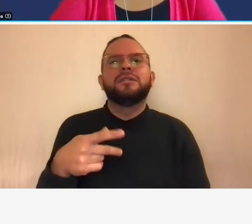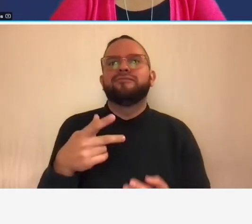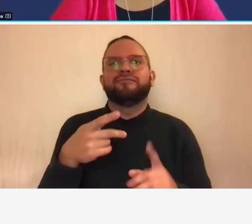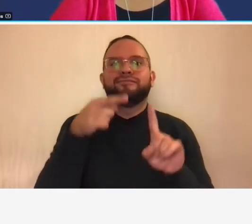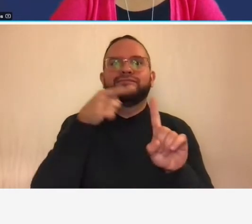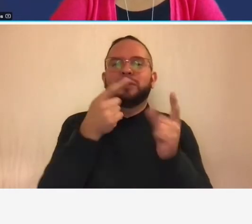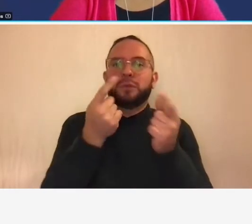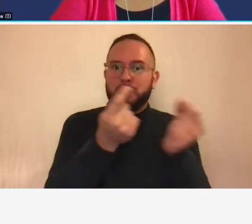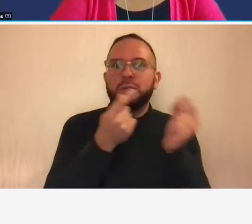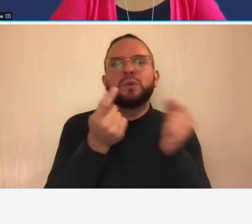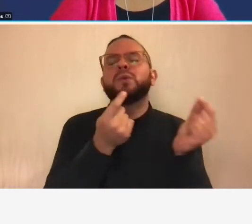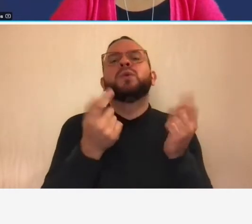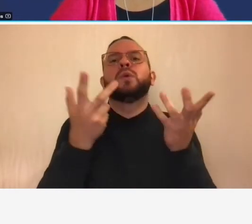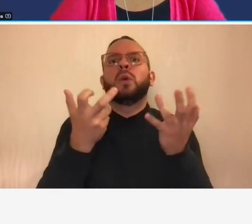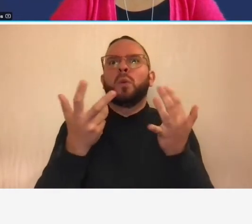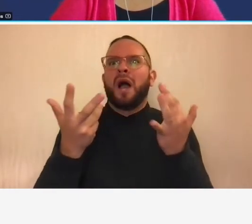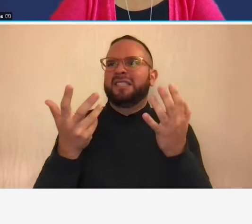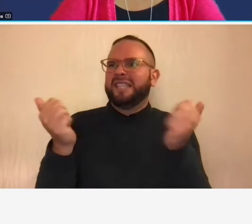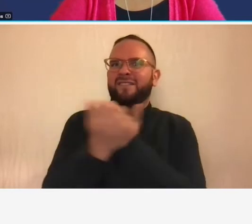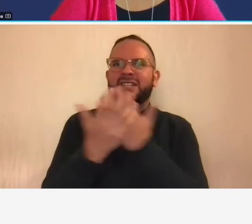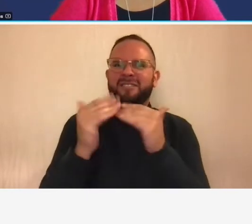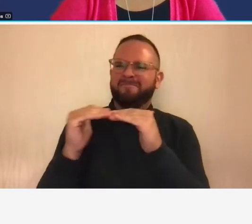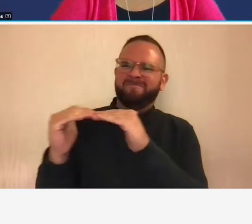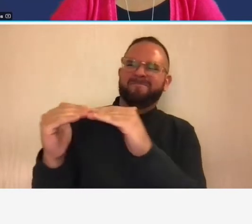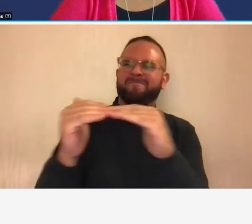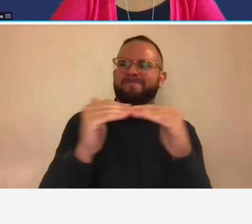the development and the communication of the financial information of your company